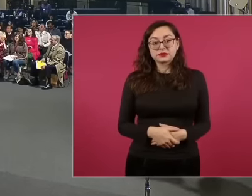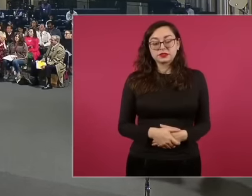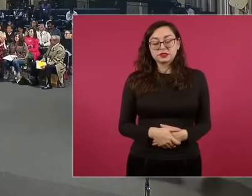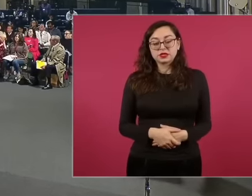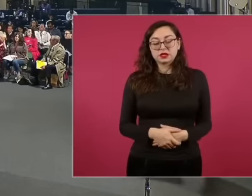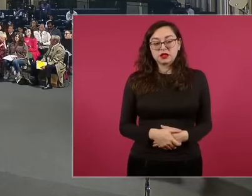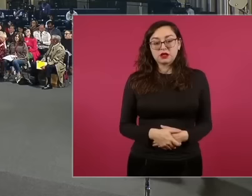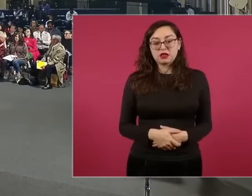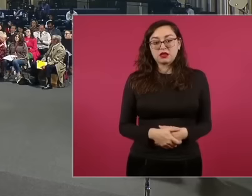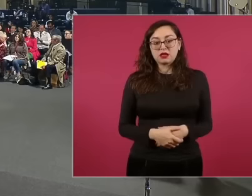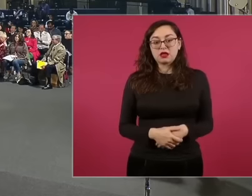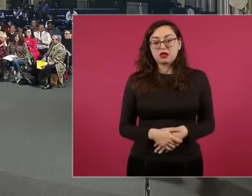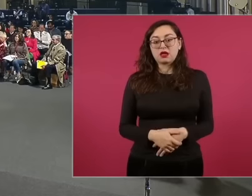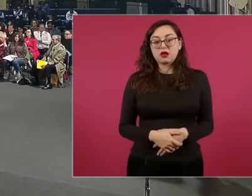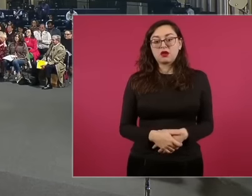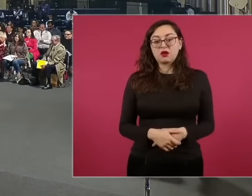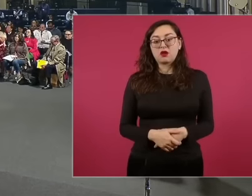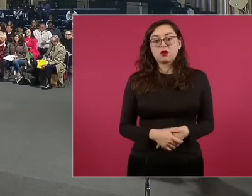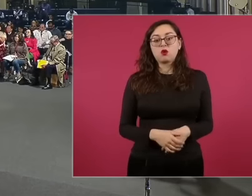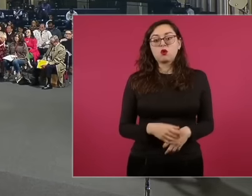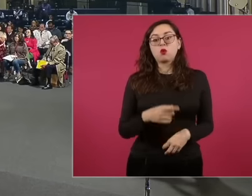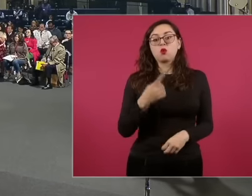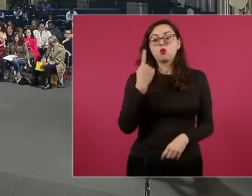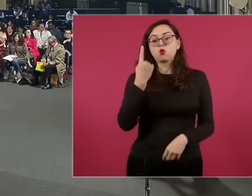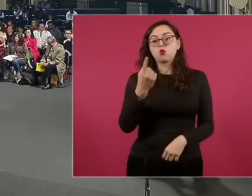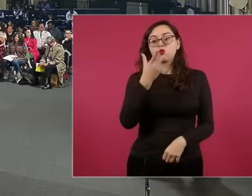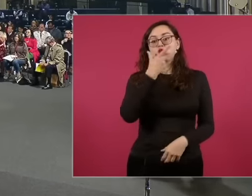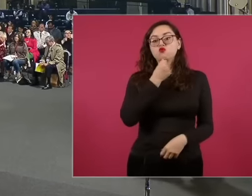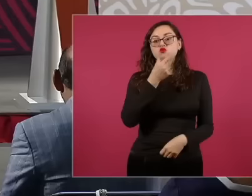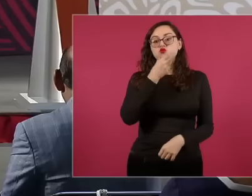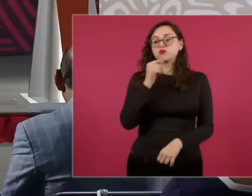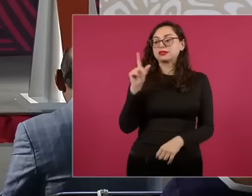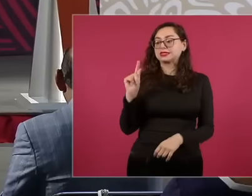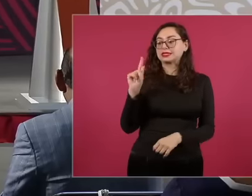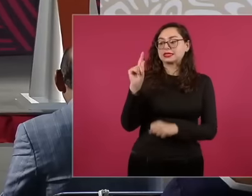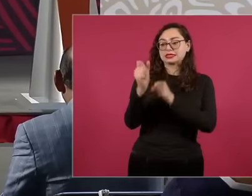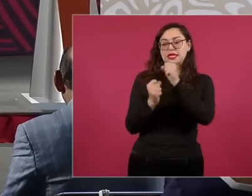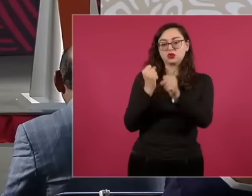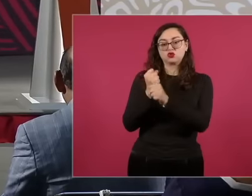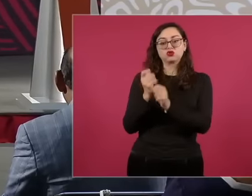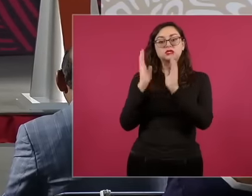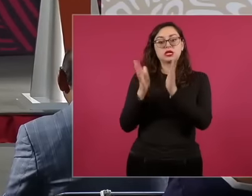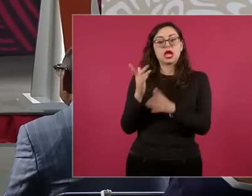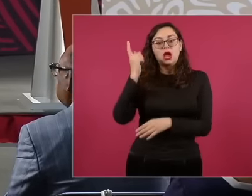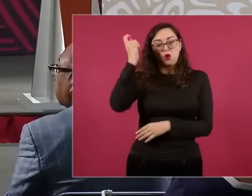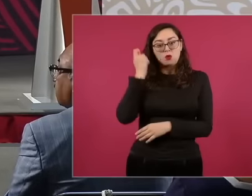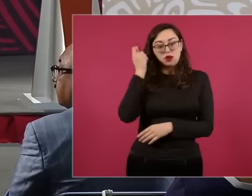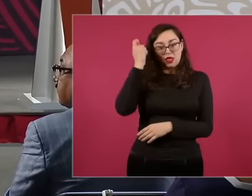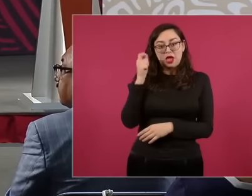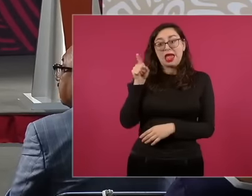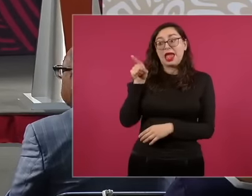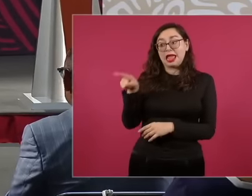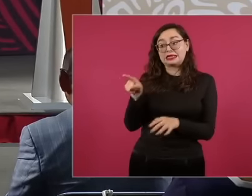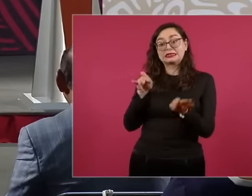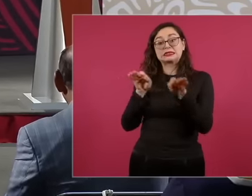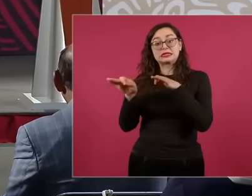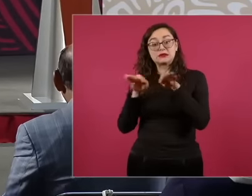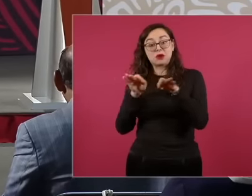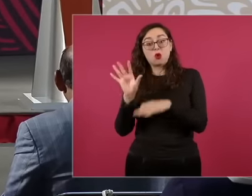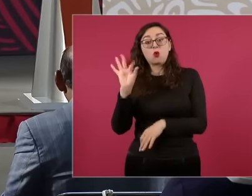is 40 years old, who has already retired, is over 70 and says that he spent around 40 years in customs